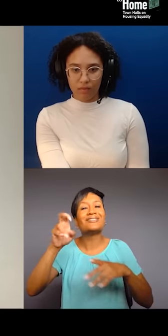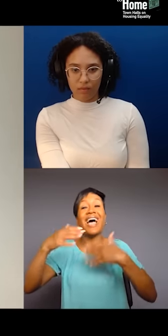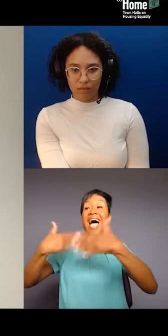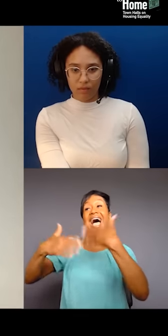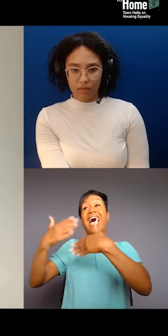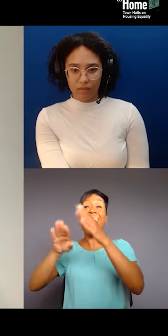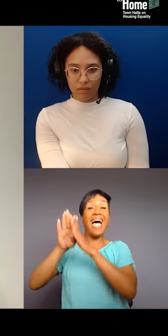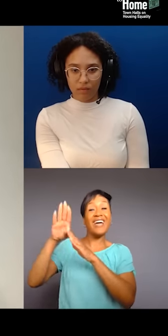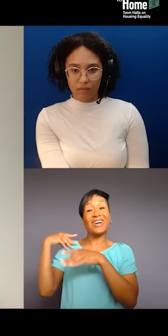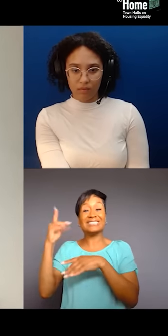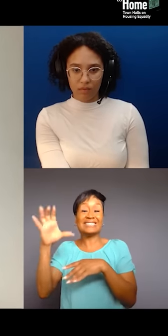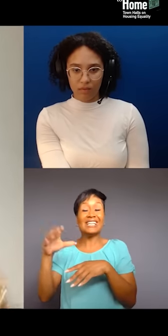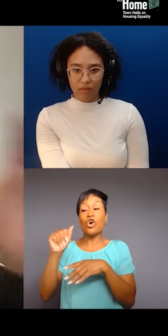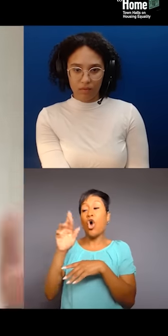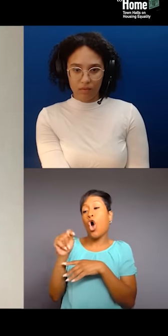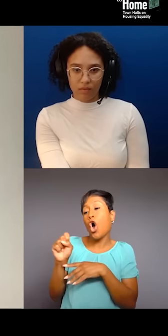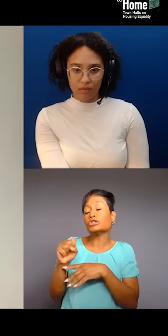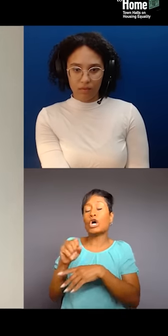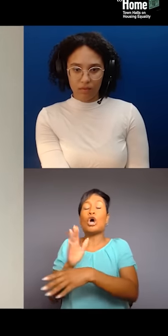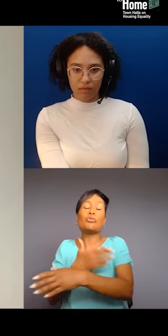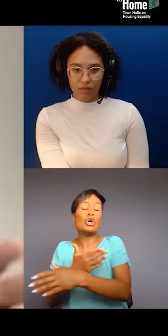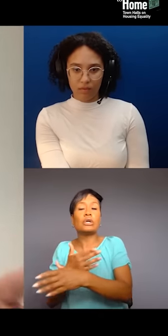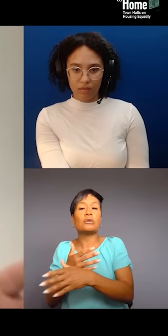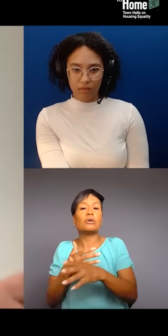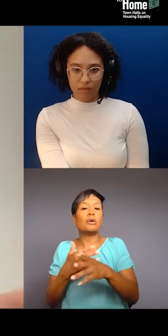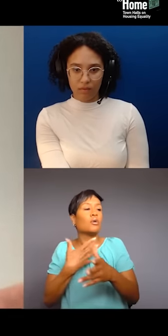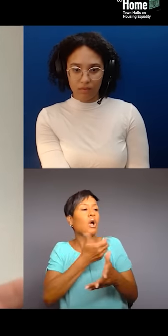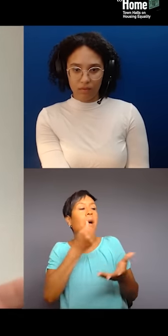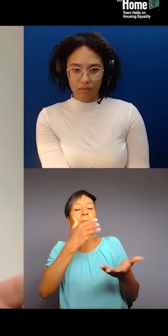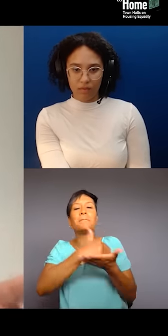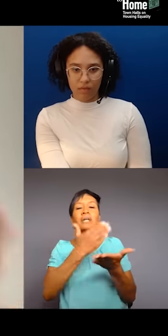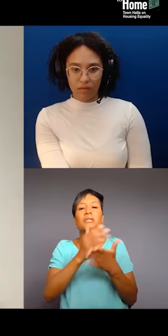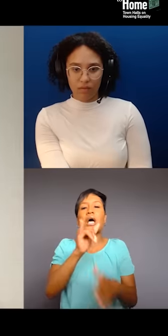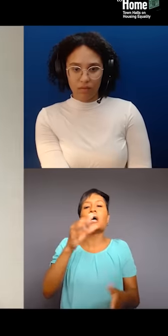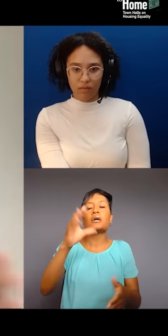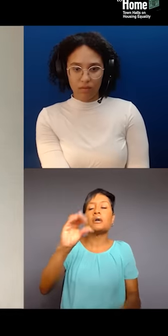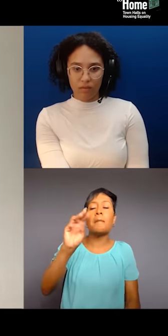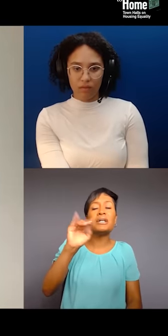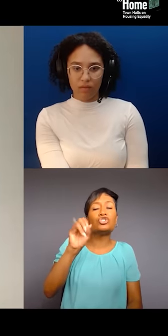we had a budget from the Commissioner of Arts and Humanities where $34 million was put up every year,